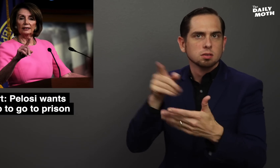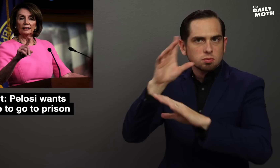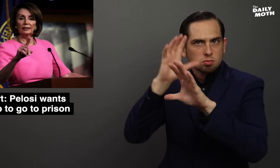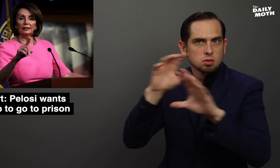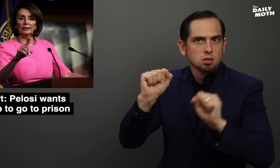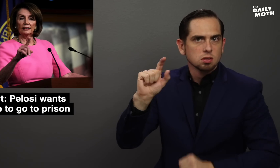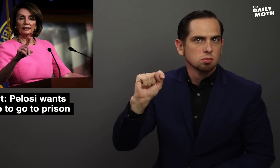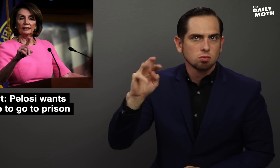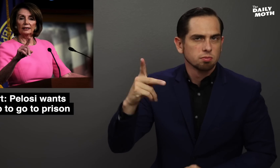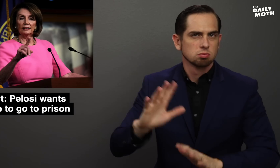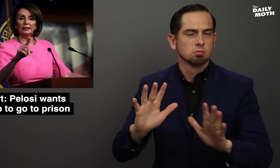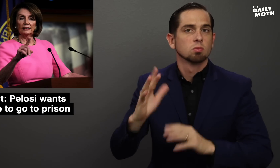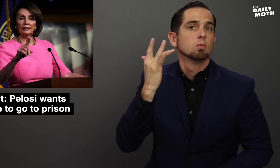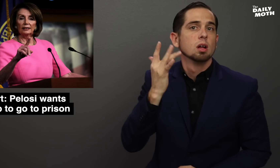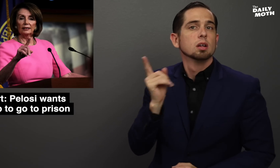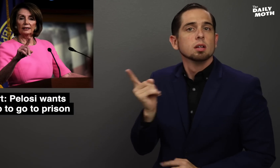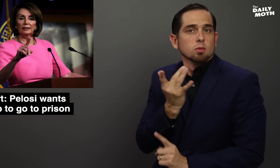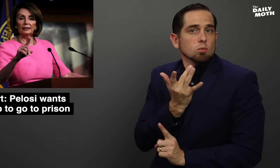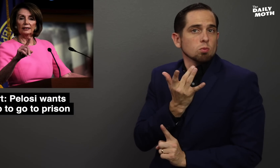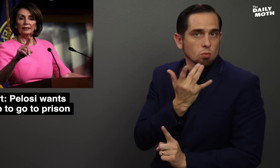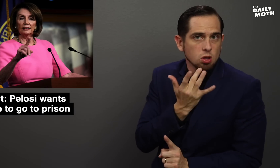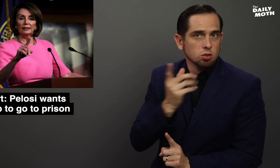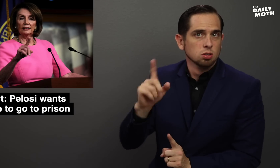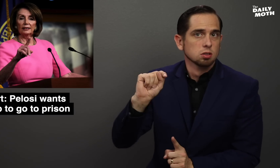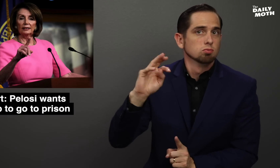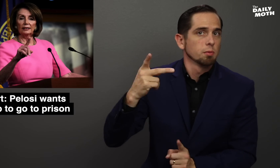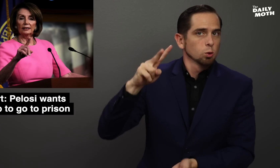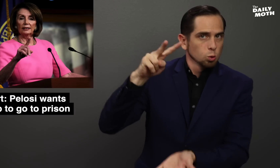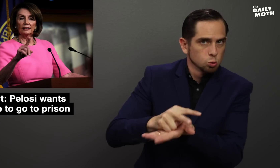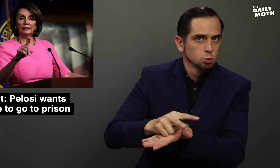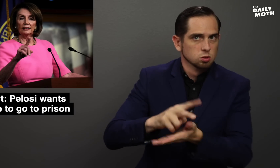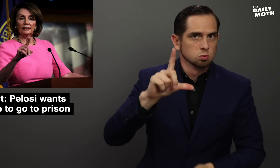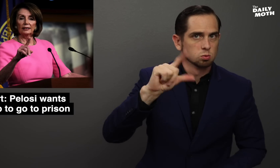President Trump because she prefers for him to lose